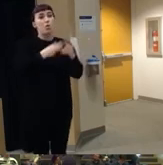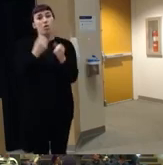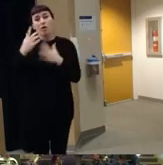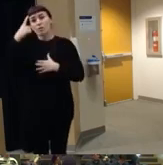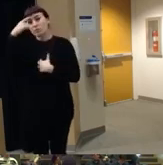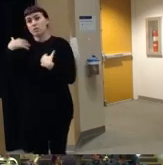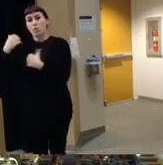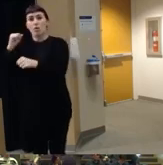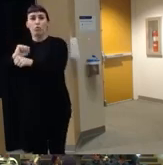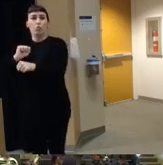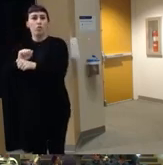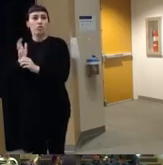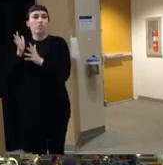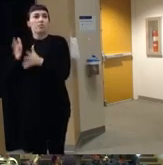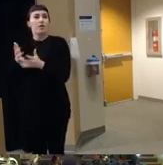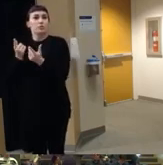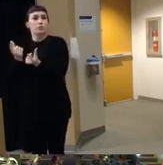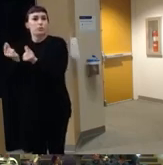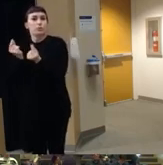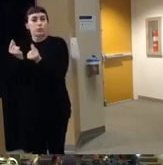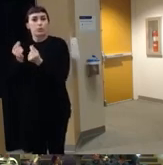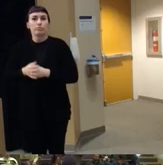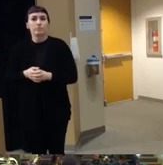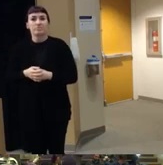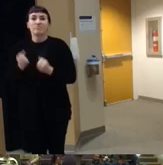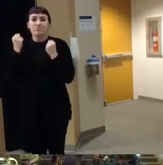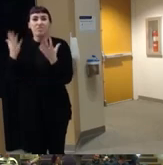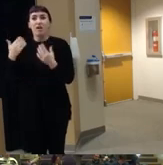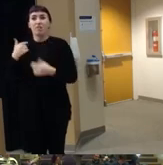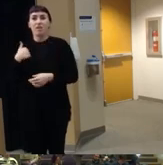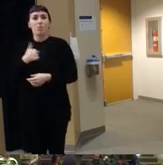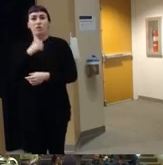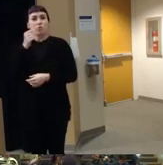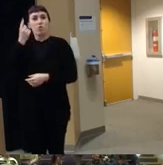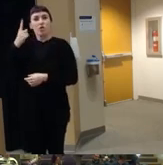work that needs to be done um and a lot um that we just don't understand yet about how this kind